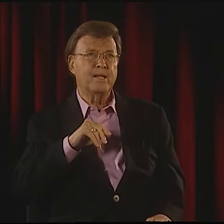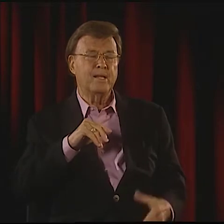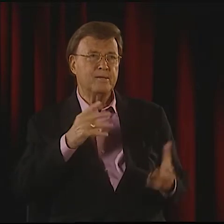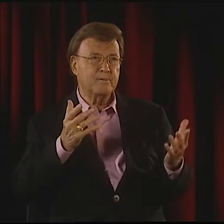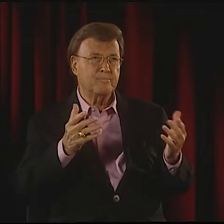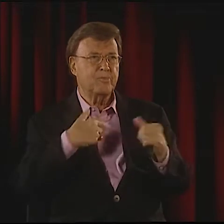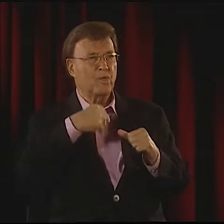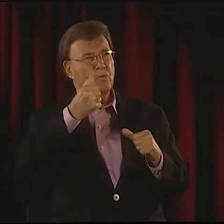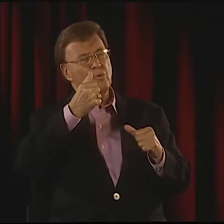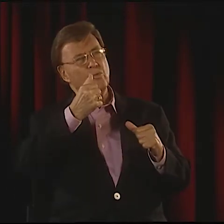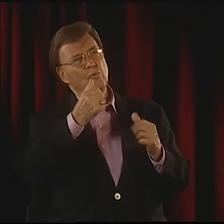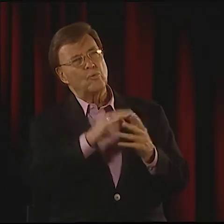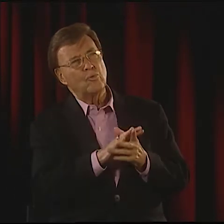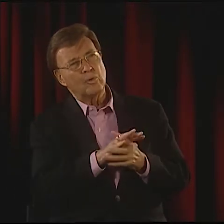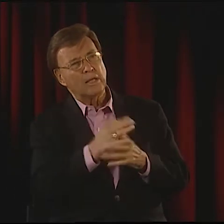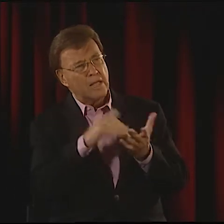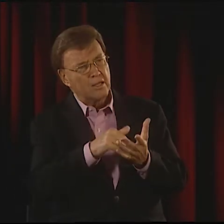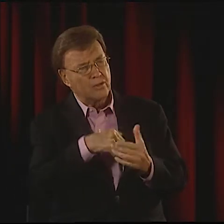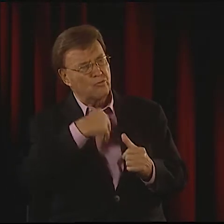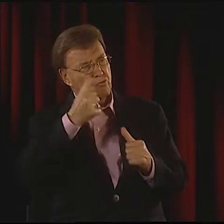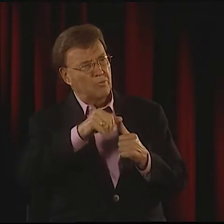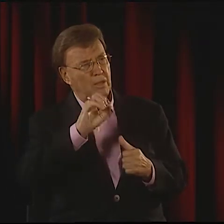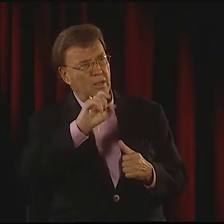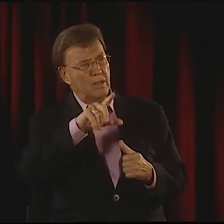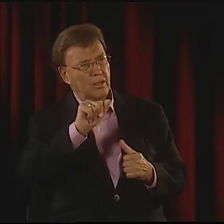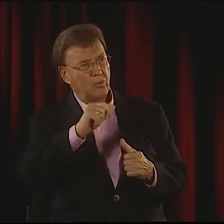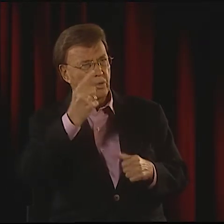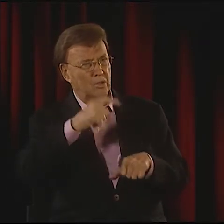YOU COULD CALL THAT POLITICAL POETRY, I SUPPOSE.